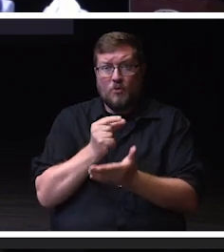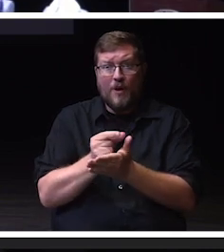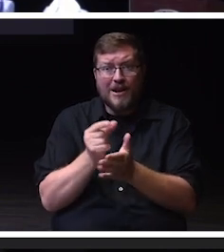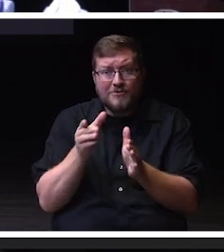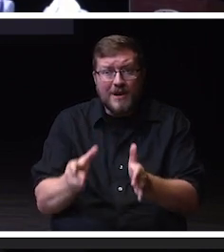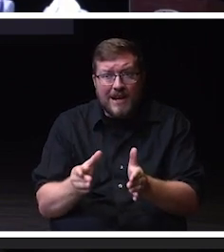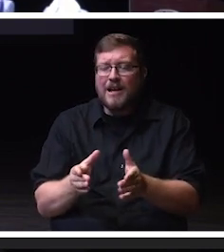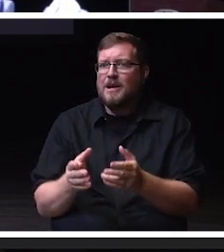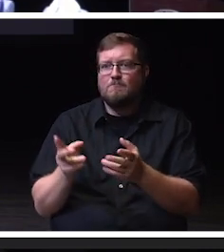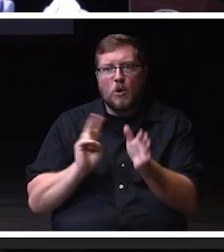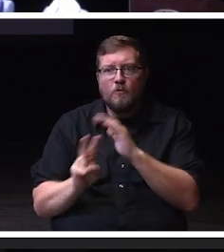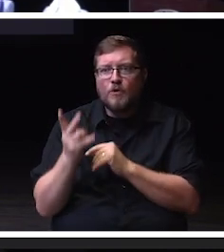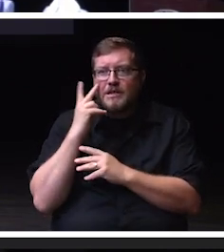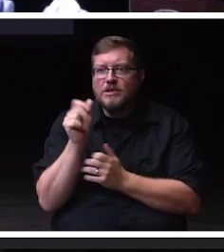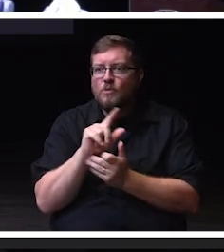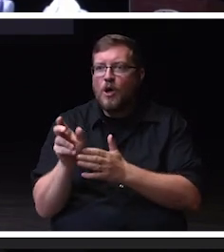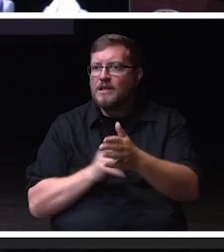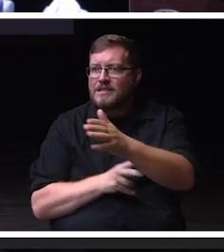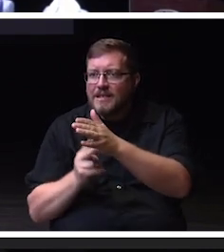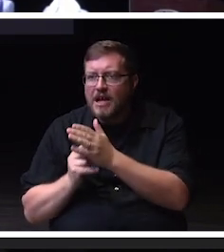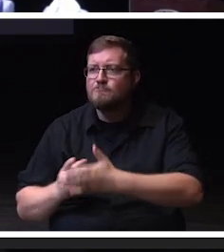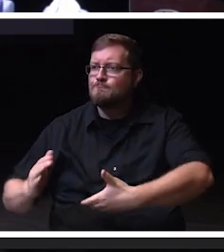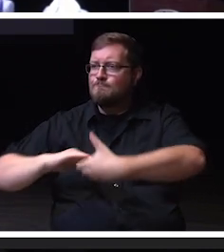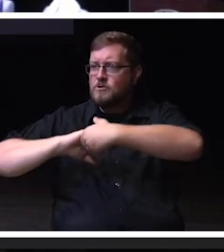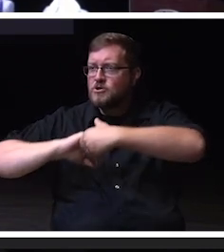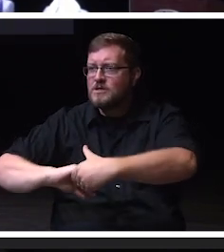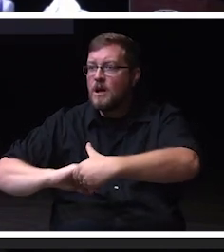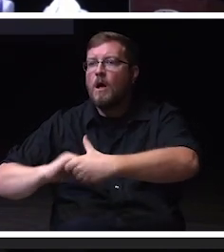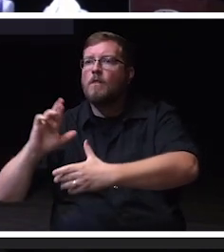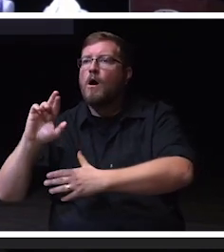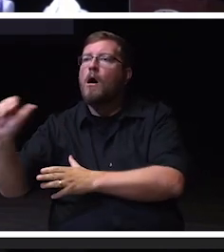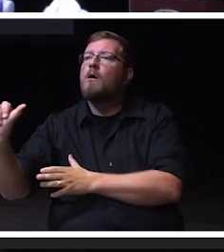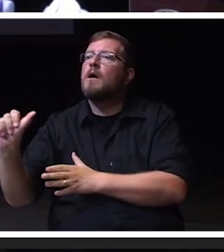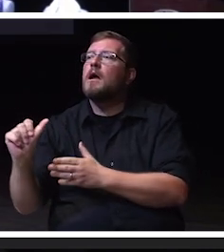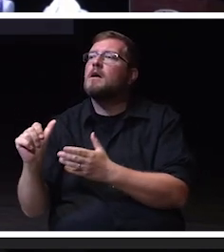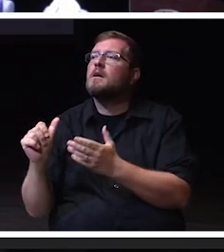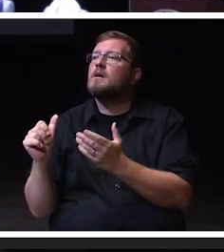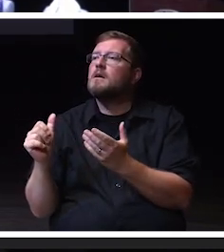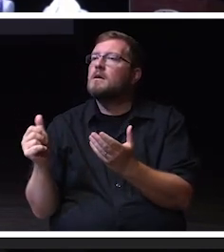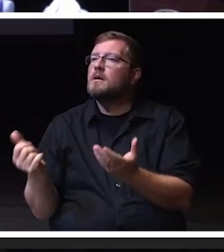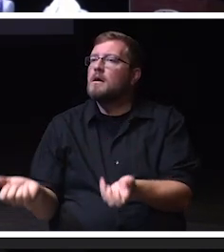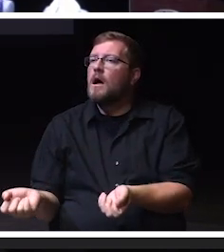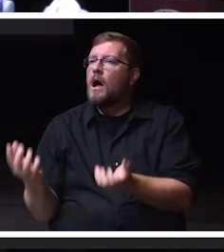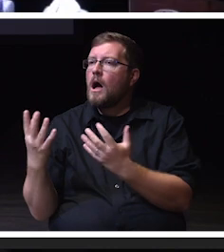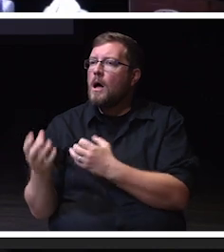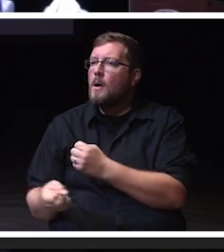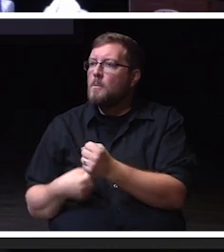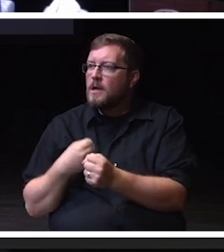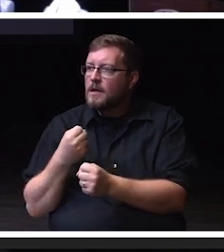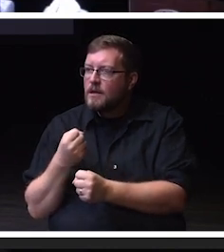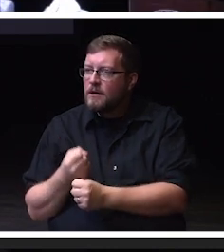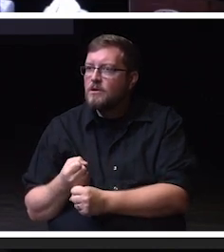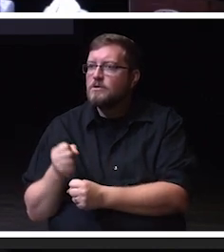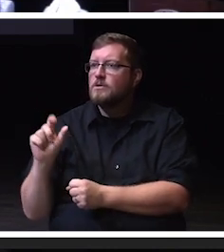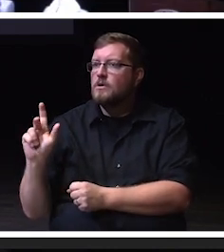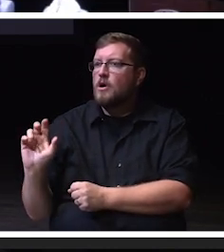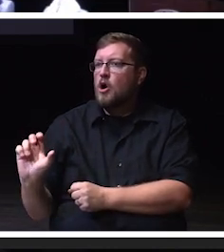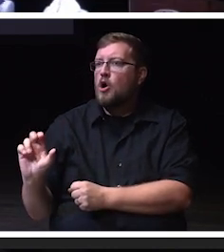and shaking your hand. And to RA, let me ask the question. How many years was Corey King and RA?